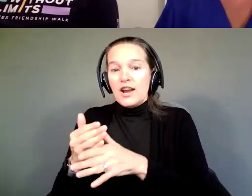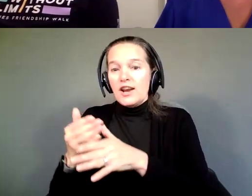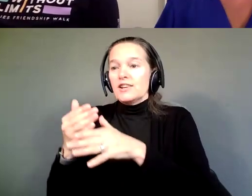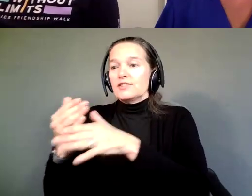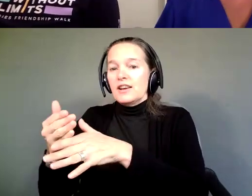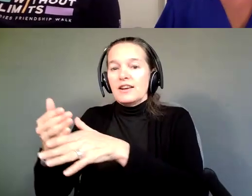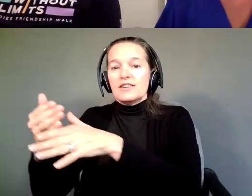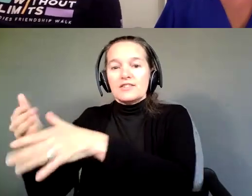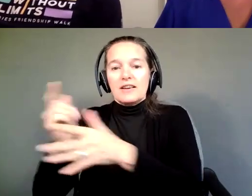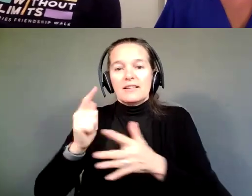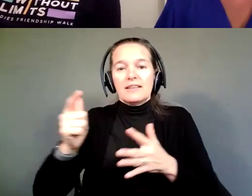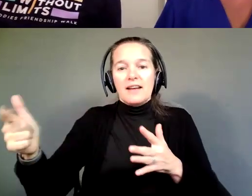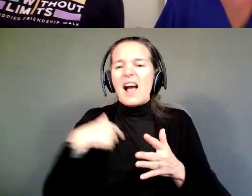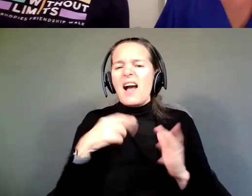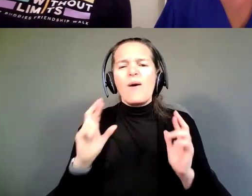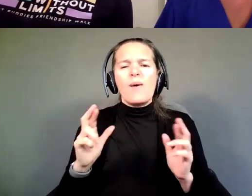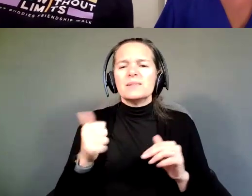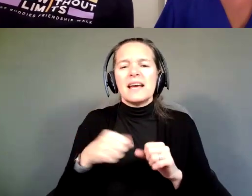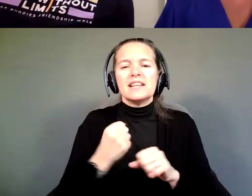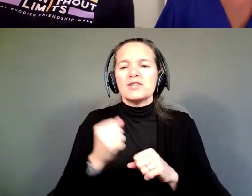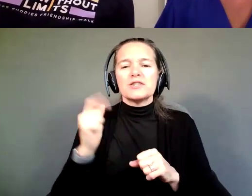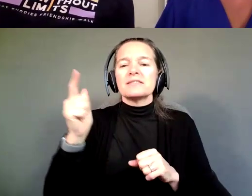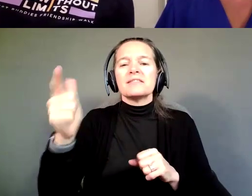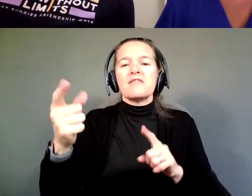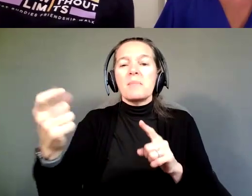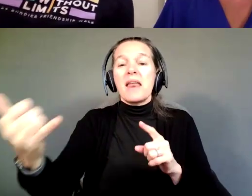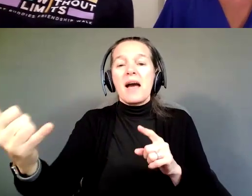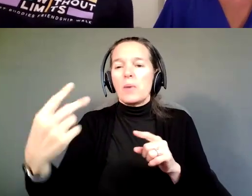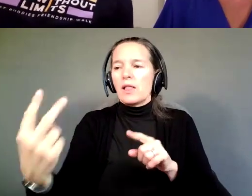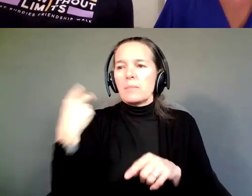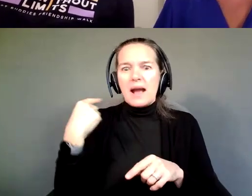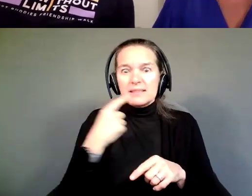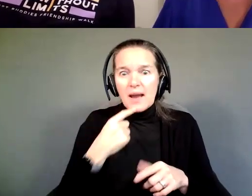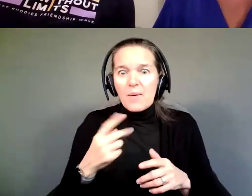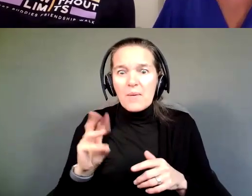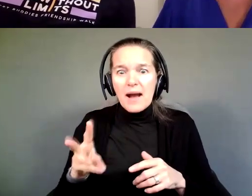I hope in ten years we look back on this and go, "Oh, my God, we were so far," you know.